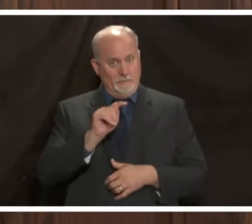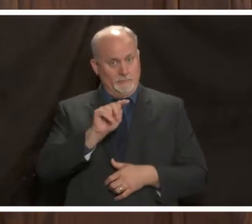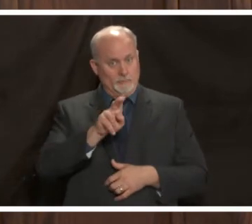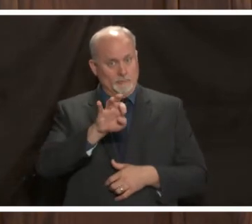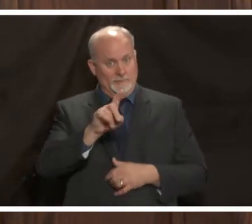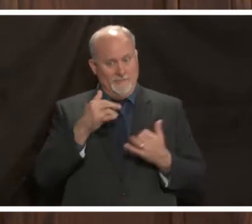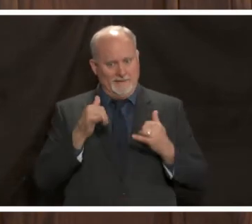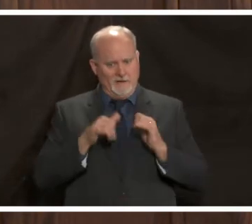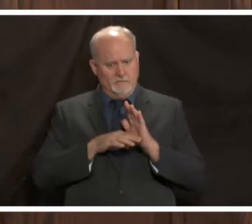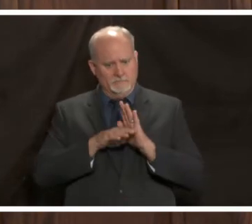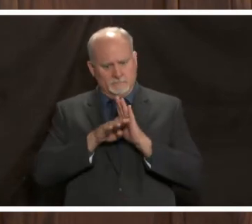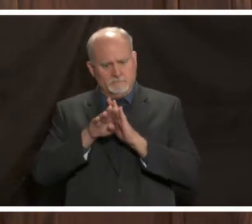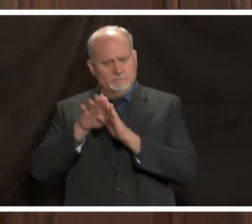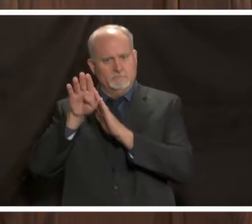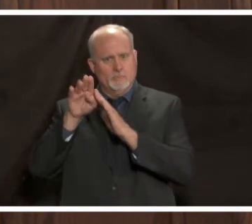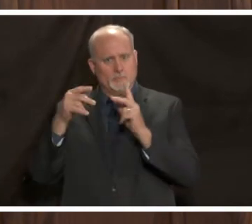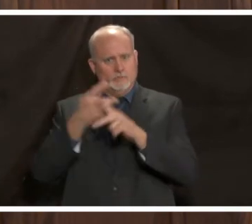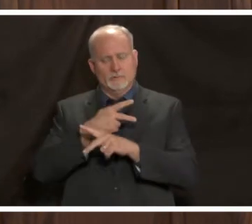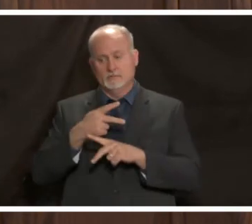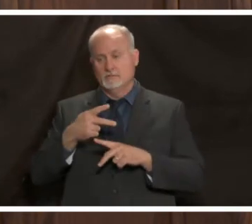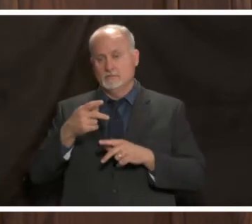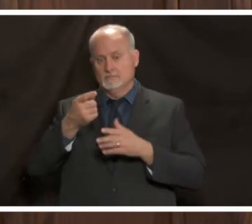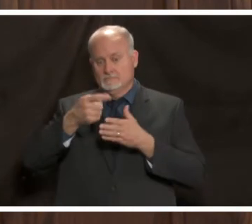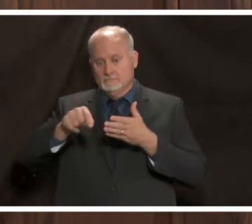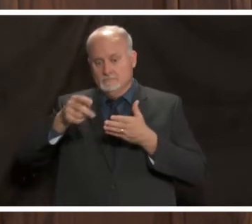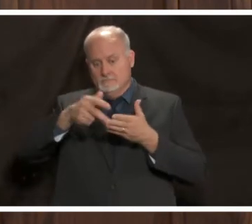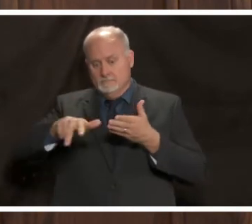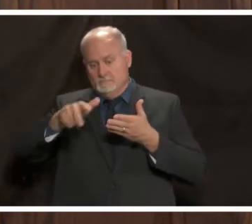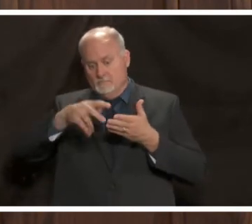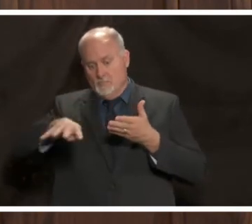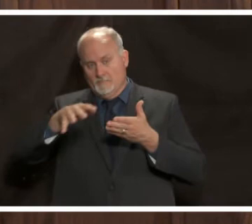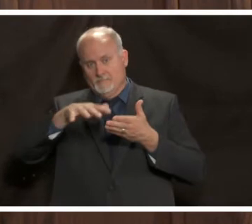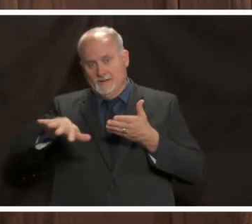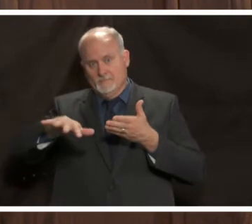within the next week or so hospitals are going to have to make difficult decisions about what types